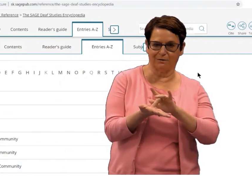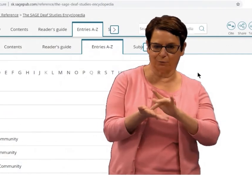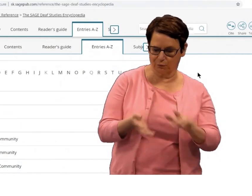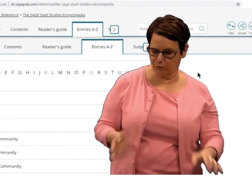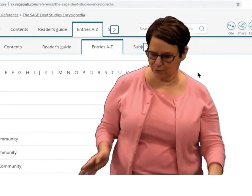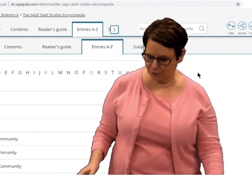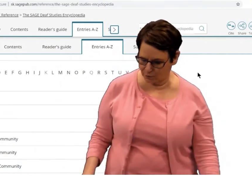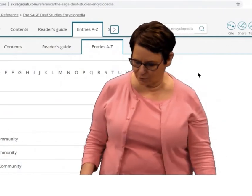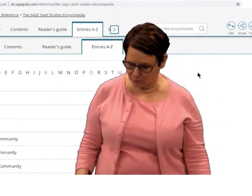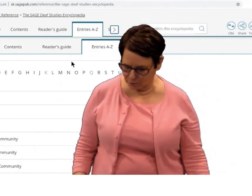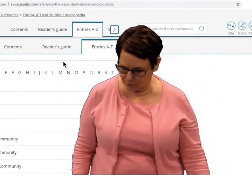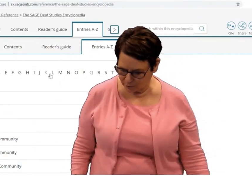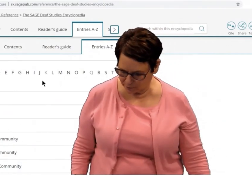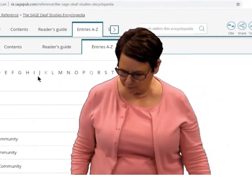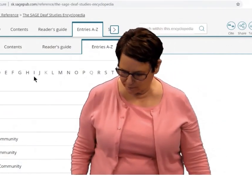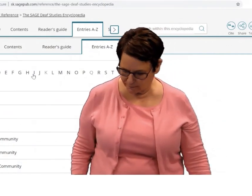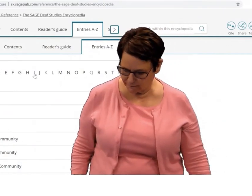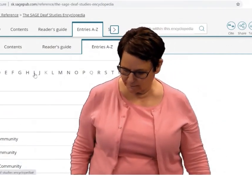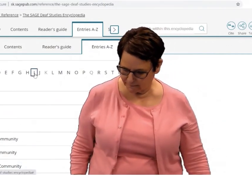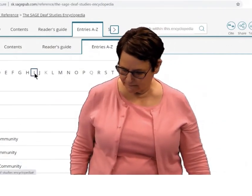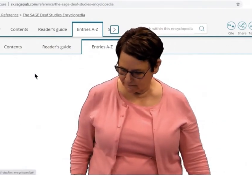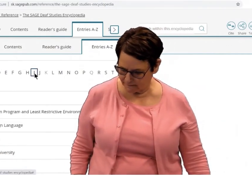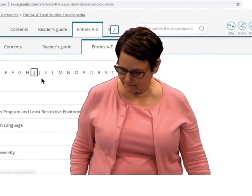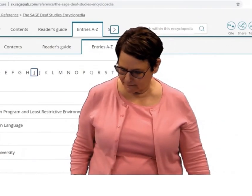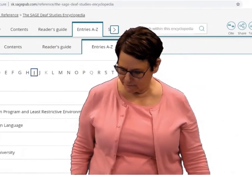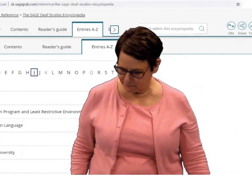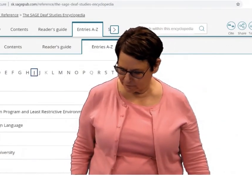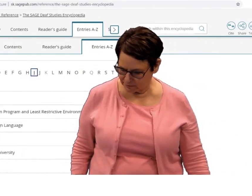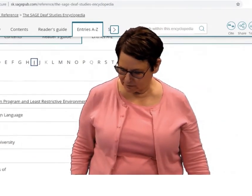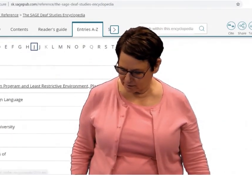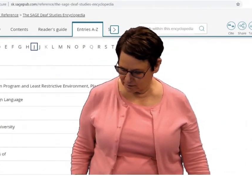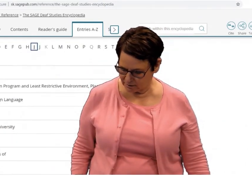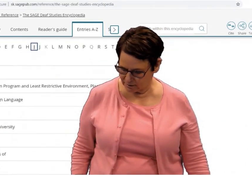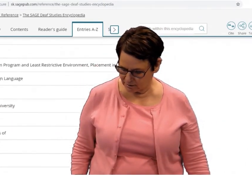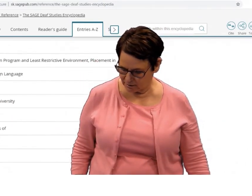I will click on Interpreting, I, to find "interpreting."